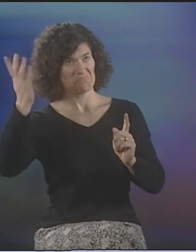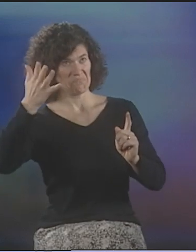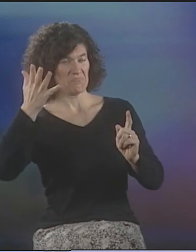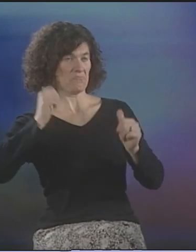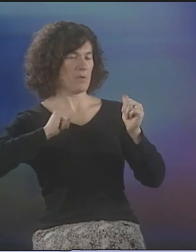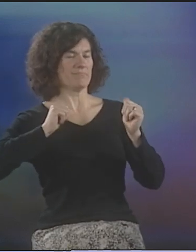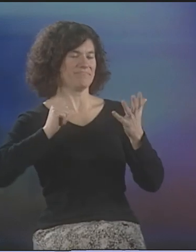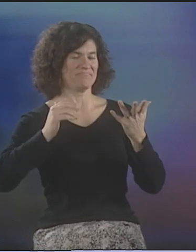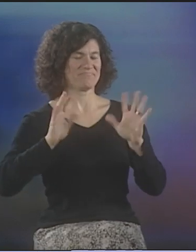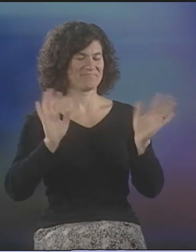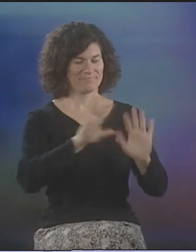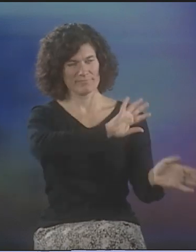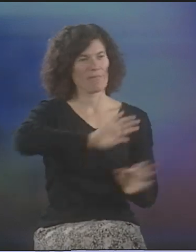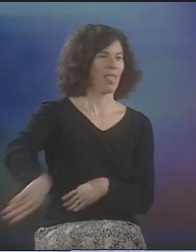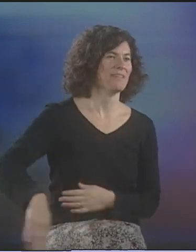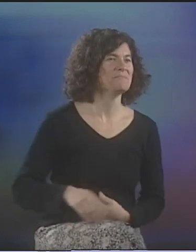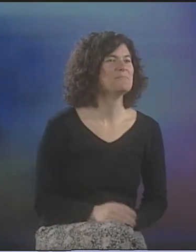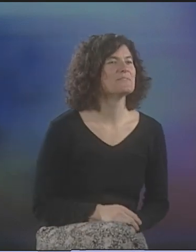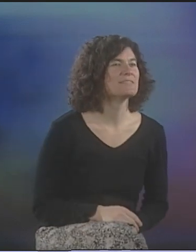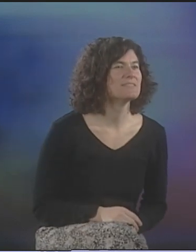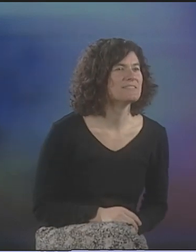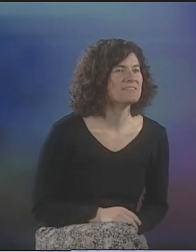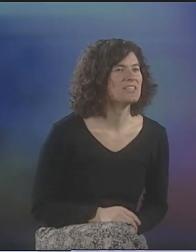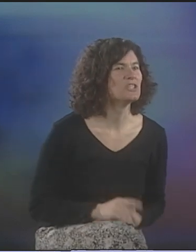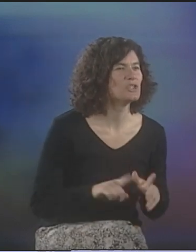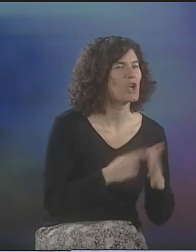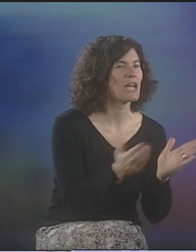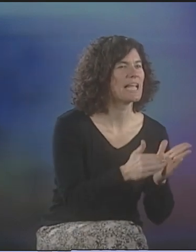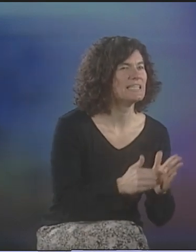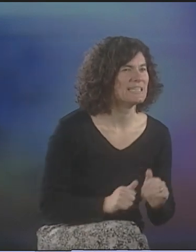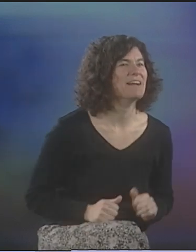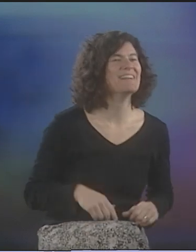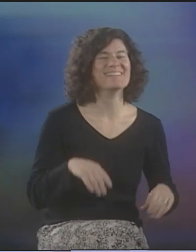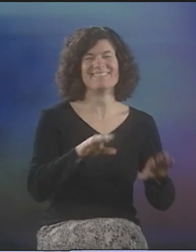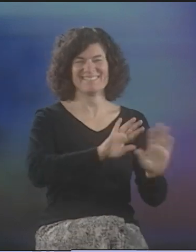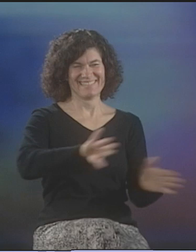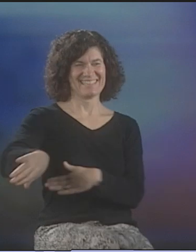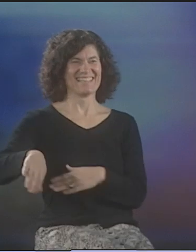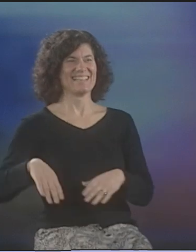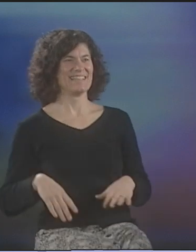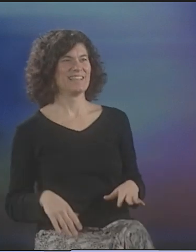AND THEY WOULD--WAIT A MINUTE. I WANT TO START OVER. HA HA! LET'S START AGAIN. OK. HEH.